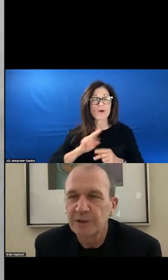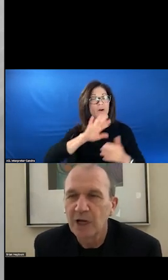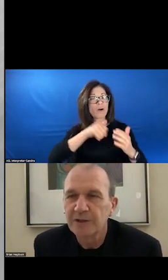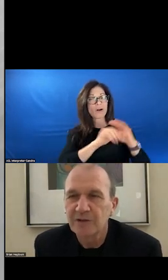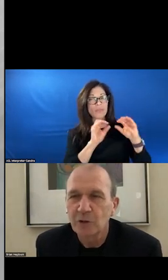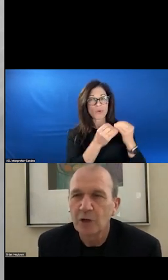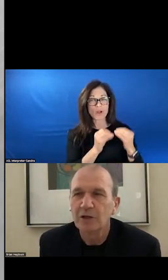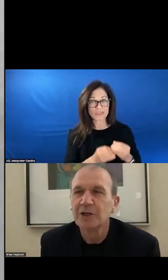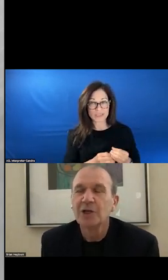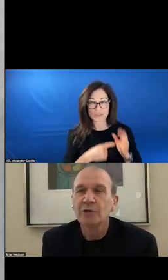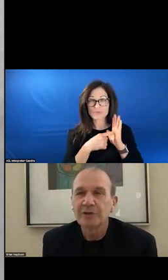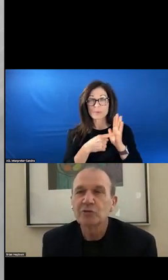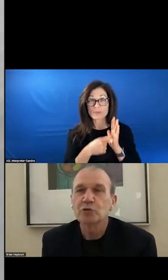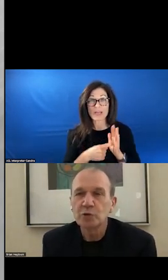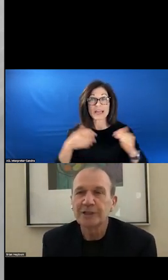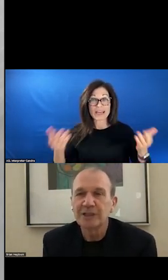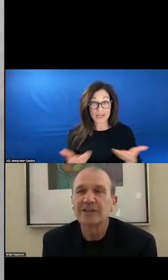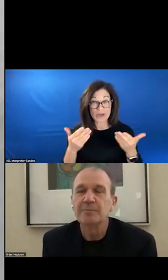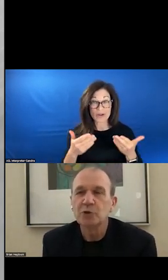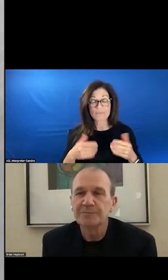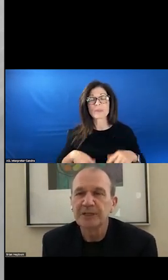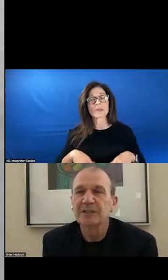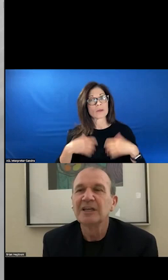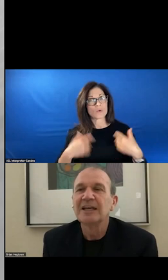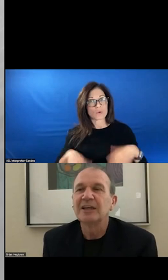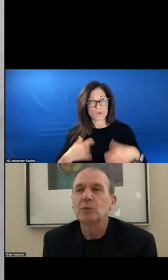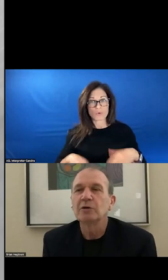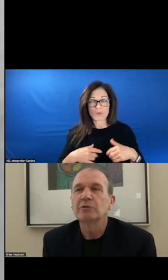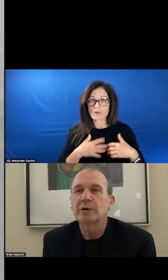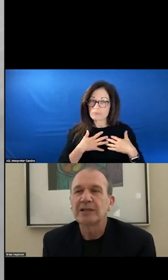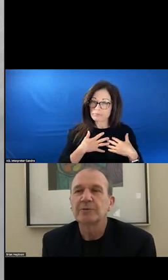THAT ARE ON THIS CALL, THIS IS TRULY A MOVEMENT THAT WILL CREATE